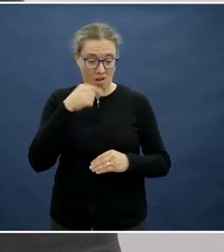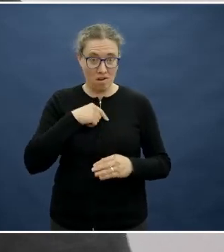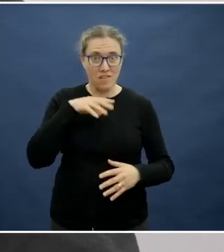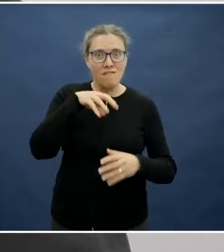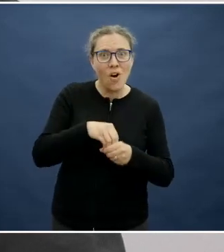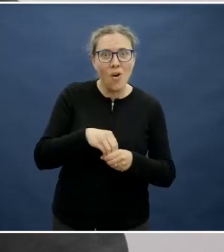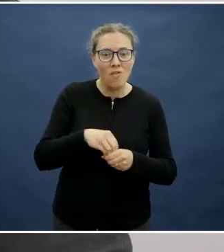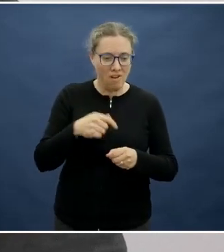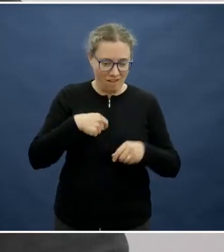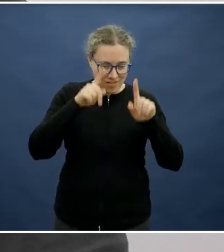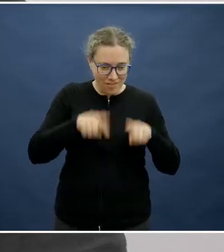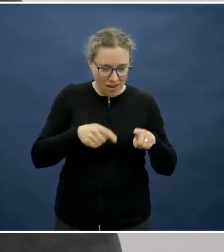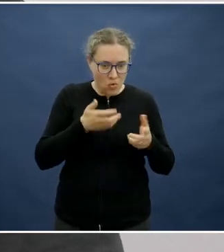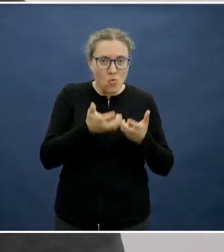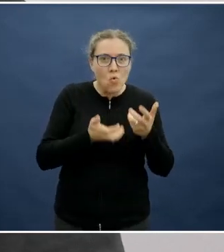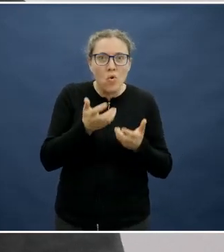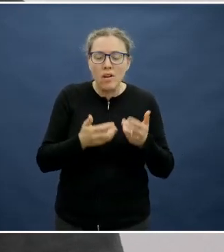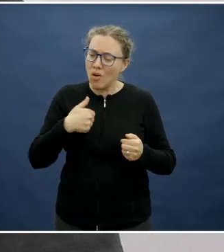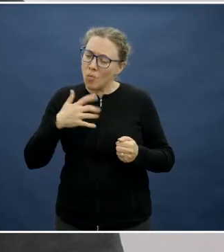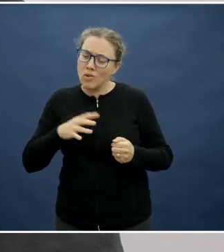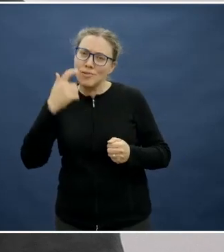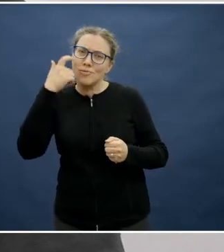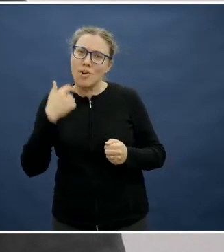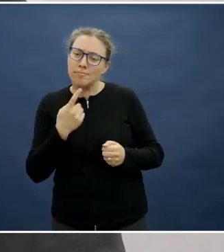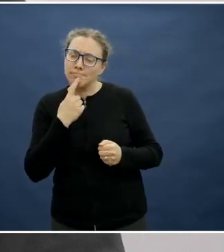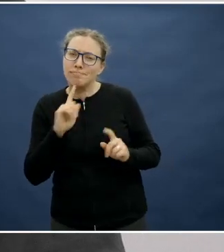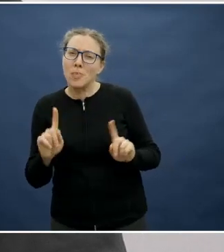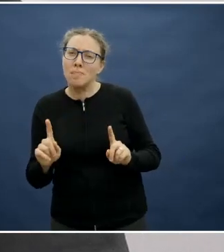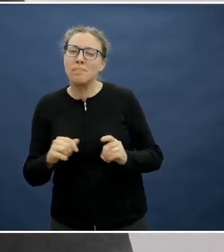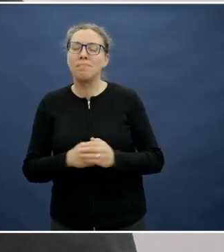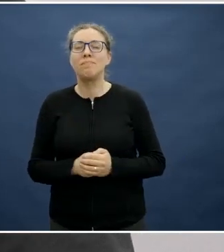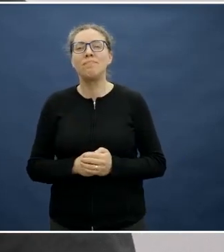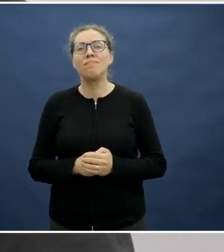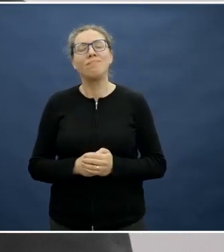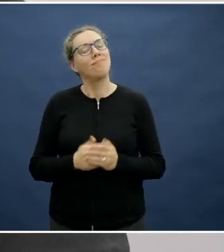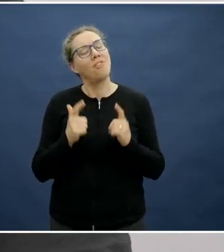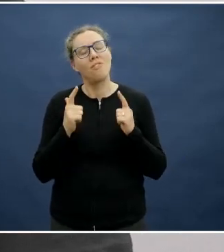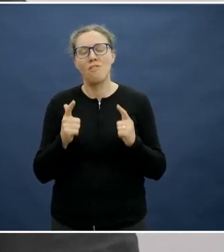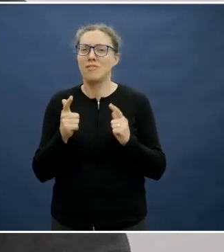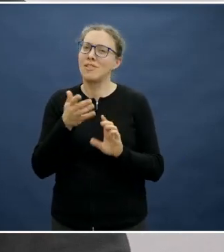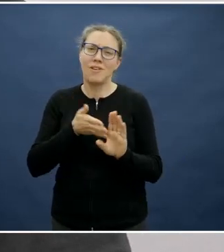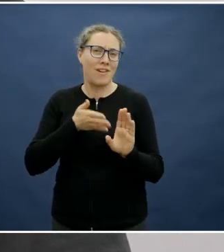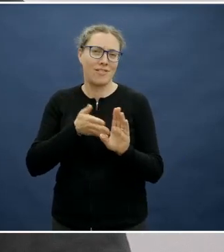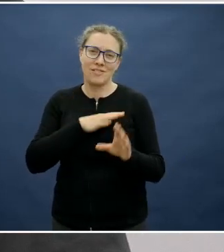through to the end" as well. But I think also there's a lot of psychology involved in this too, and appreciating that